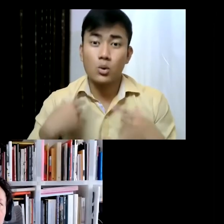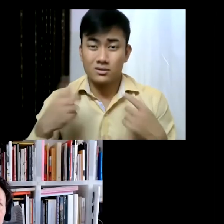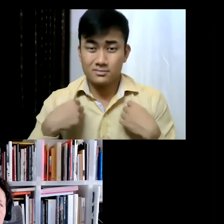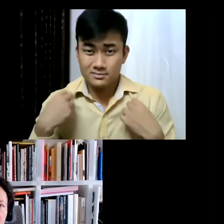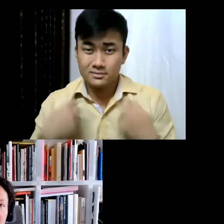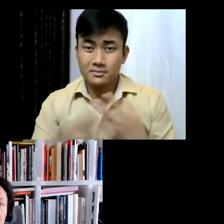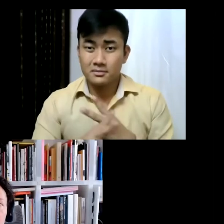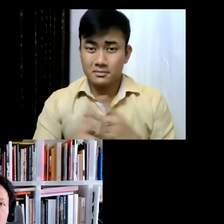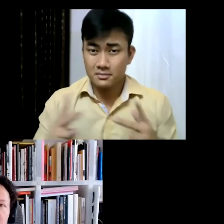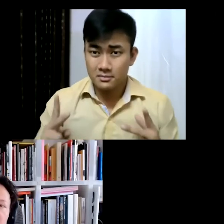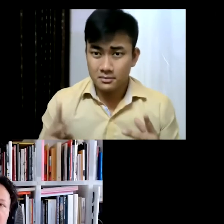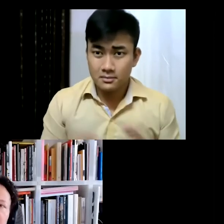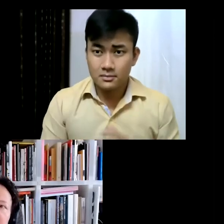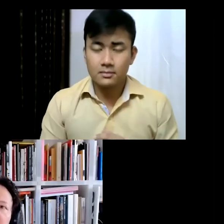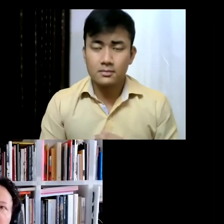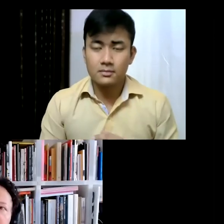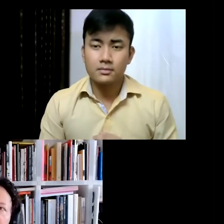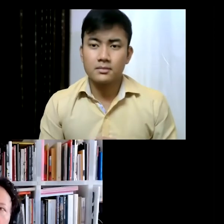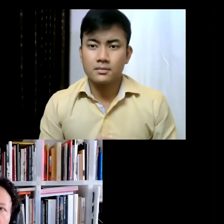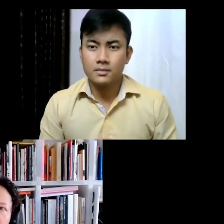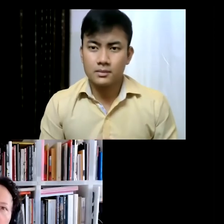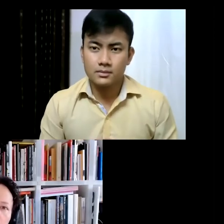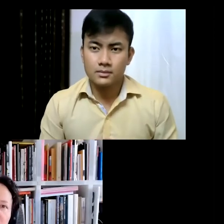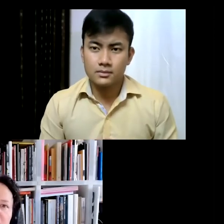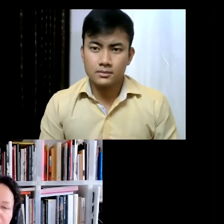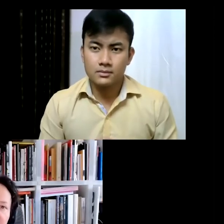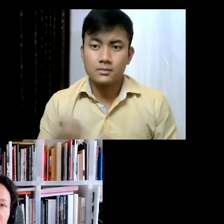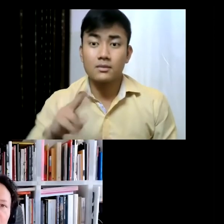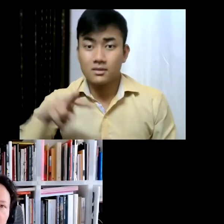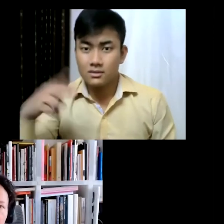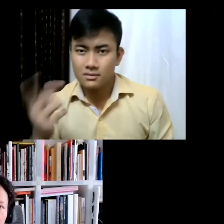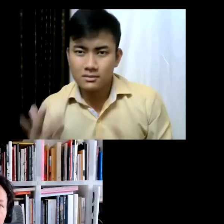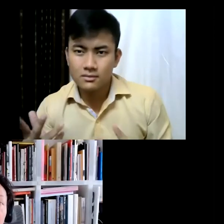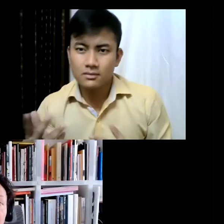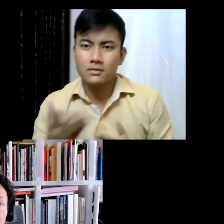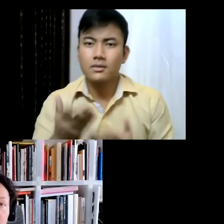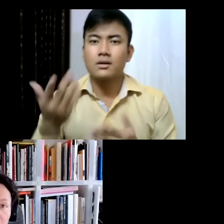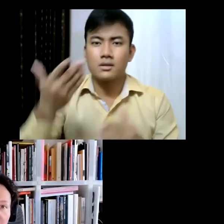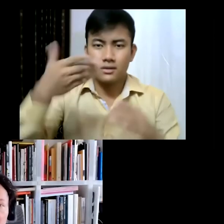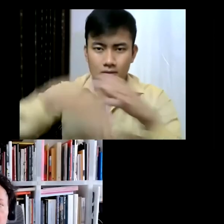but also as a portal. And as a way that opens different entry points for people to kind of